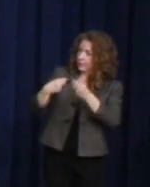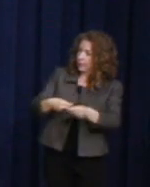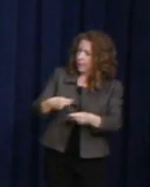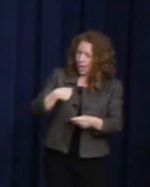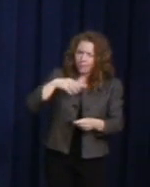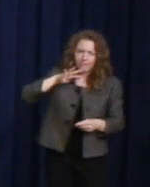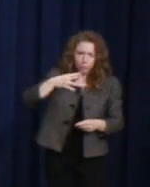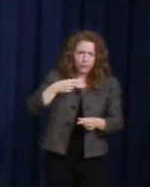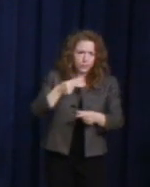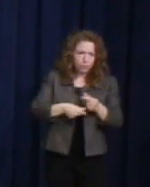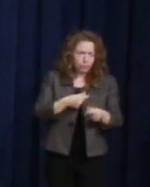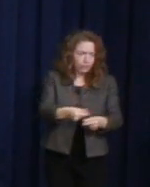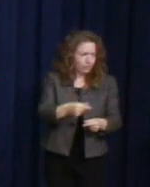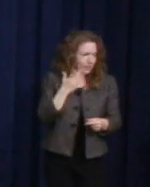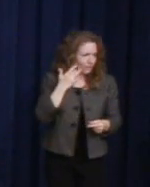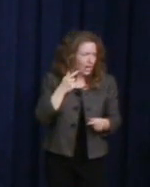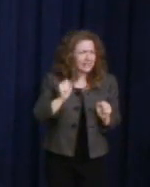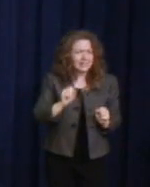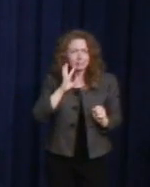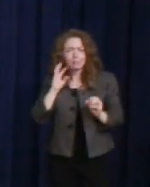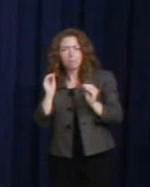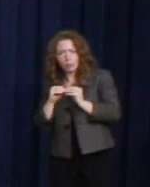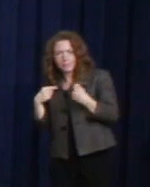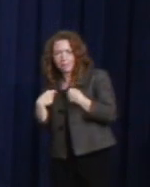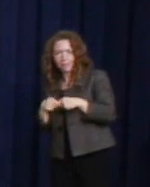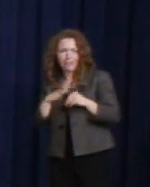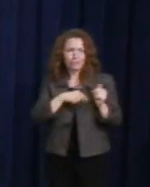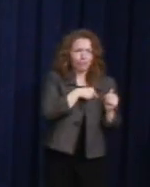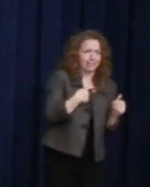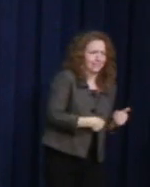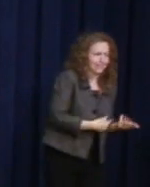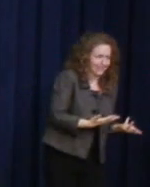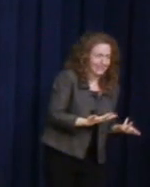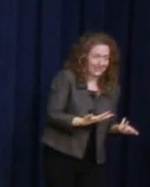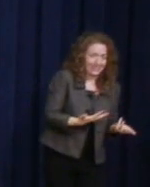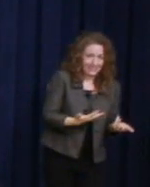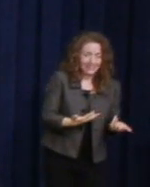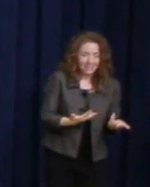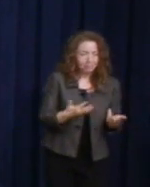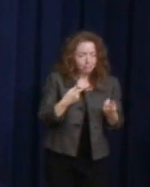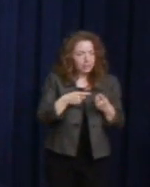more Spanish than I do Chinese. But yet I was seen as a perpetual foreigner.